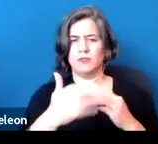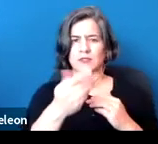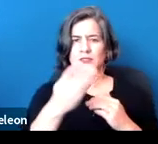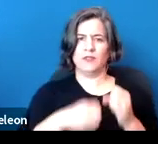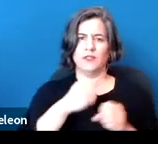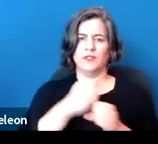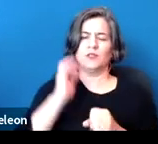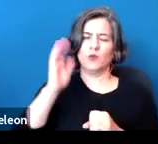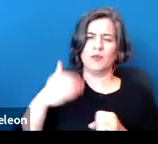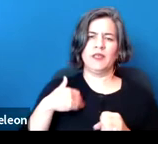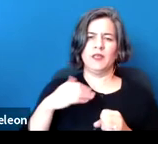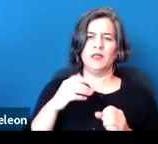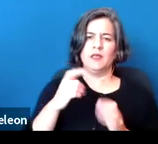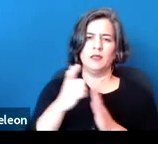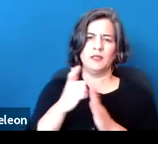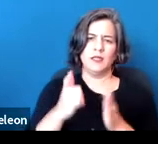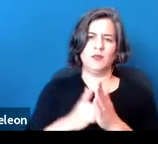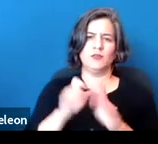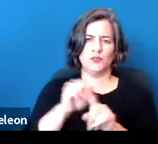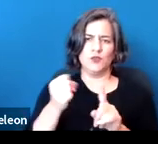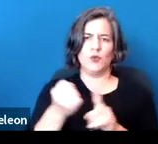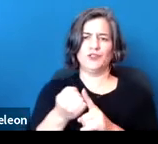There is going to be appellate law made on this.